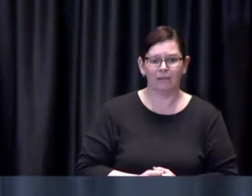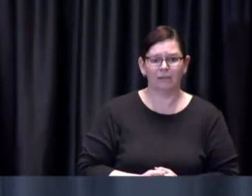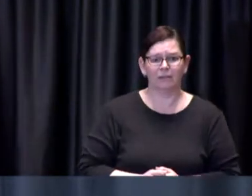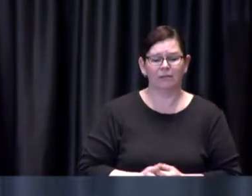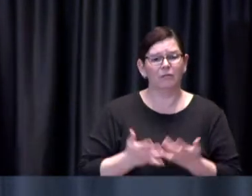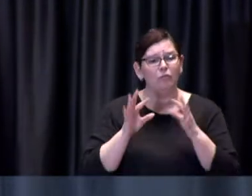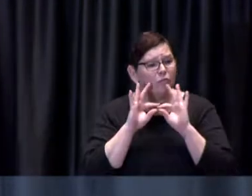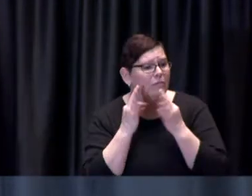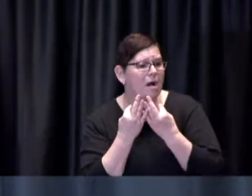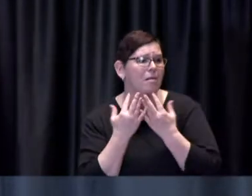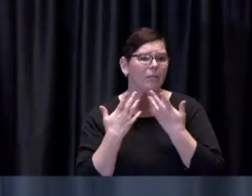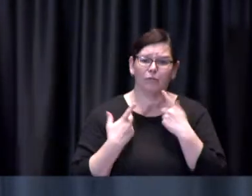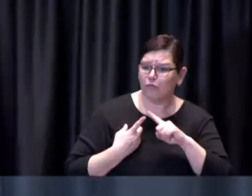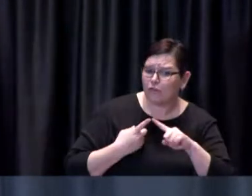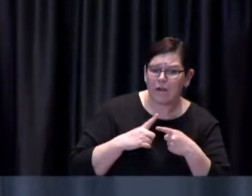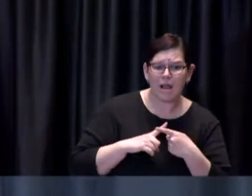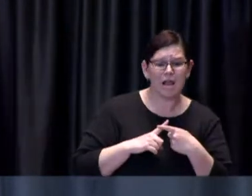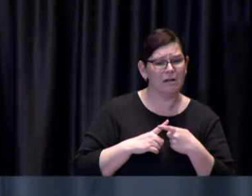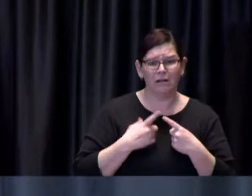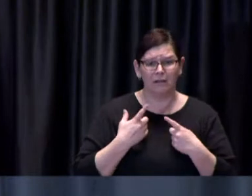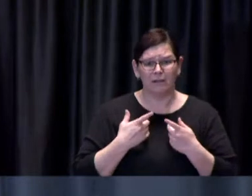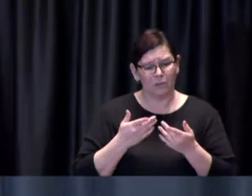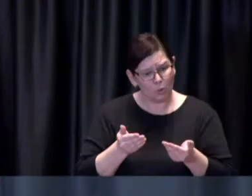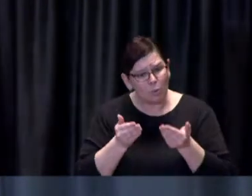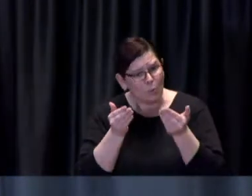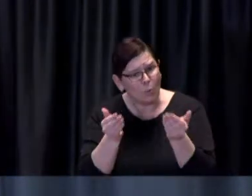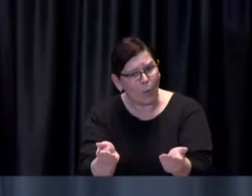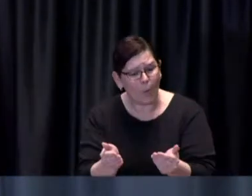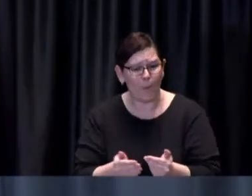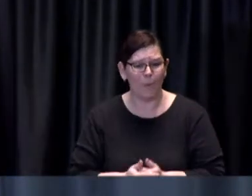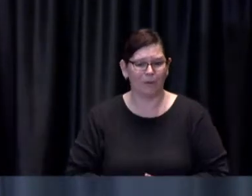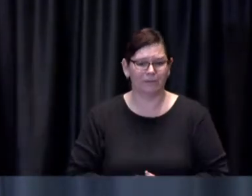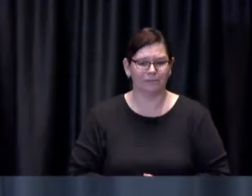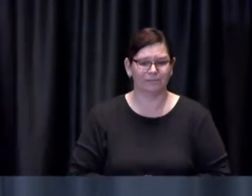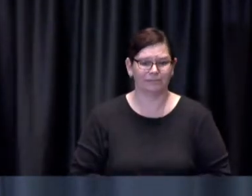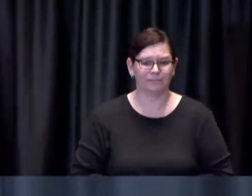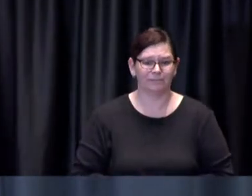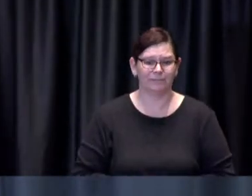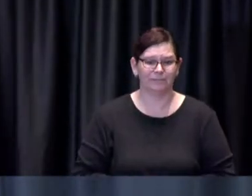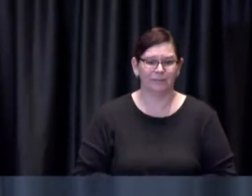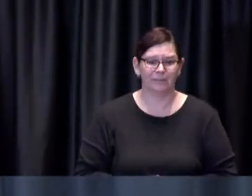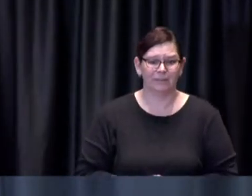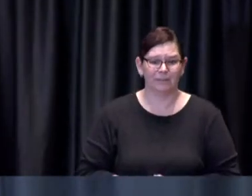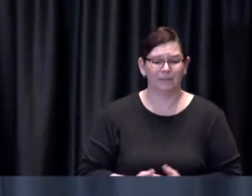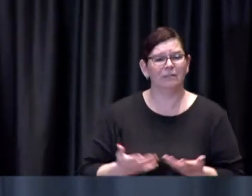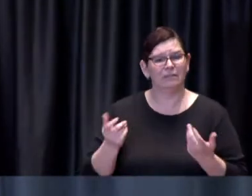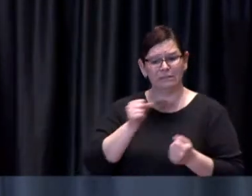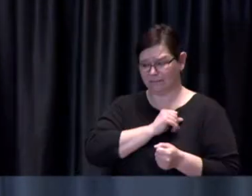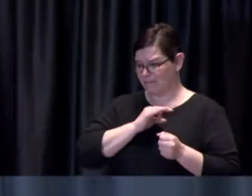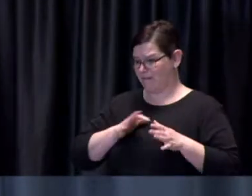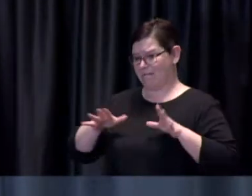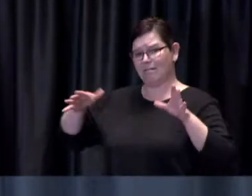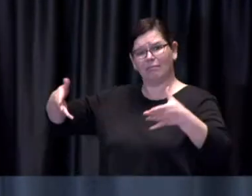that's absolutely fine we have a number of trained staff in each clinic who can help and who in fact